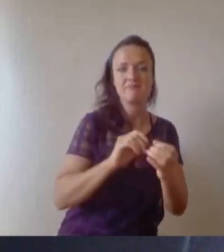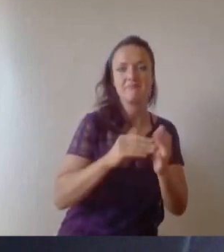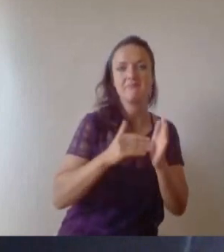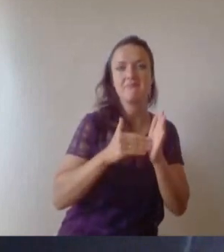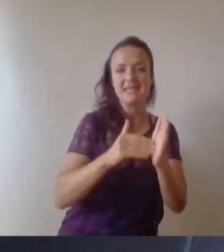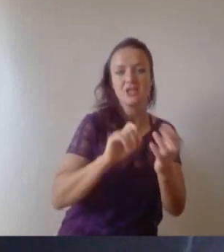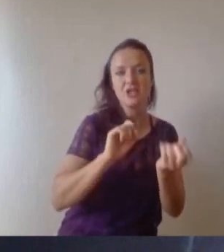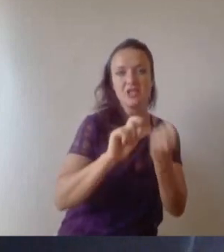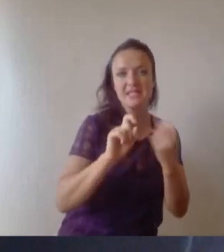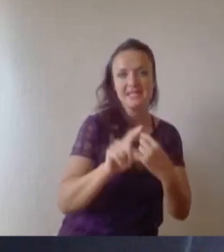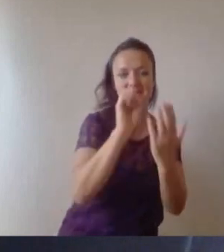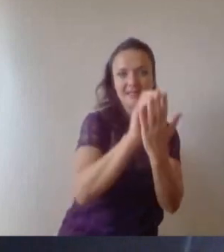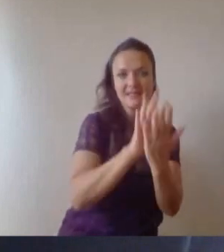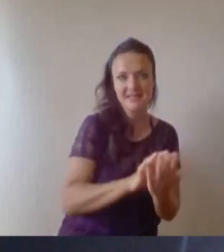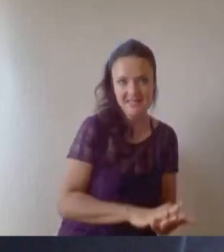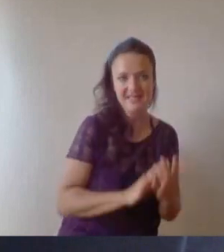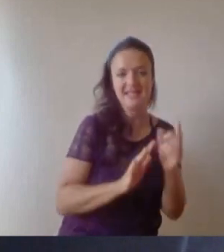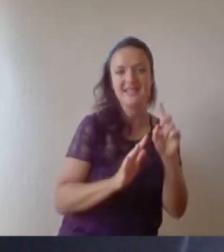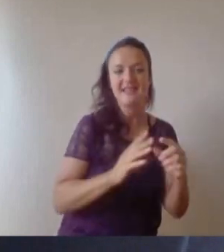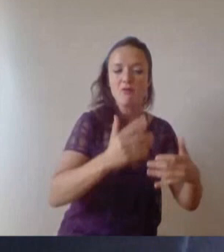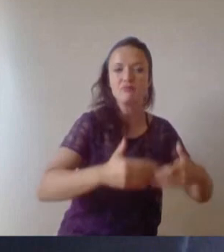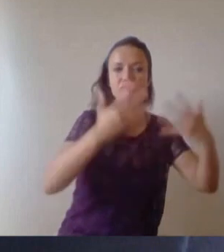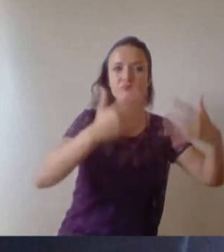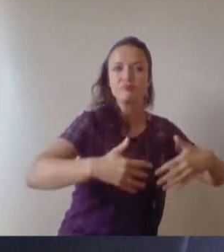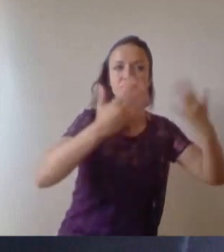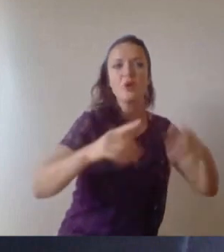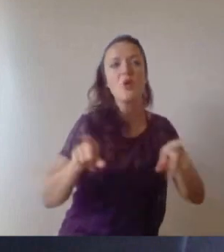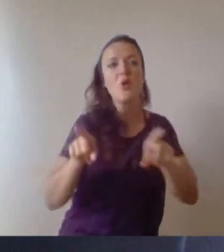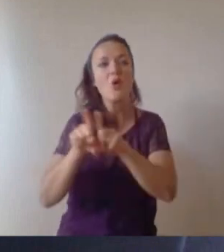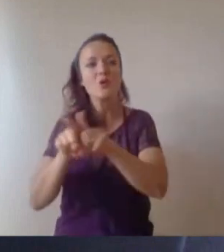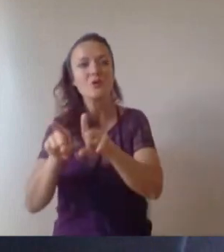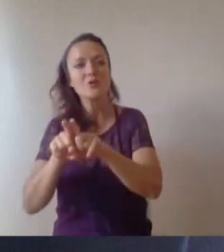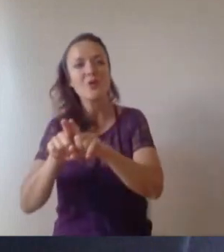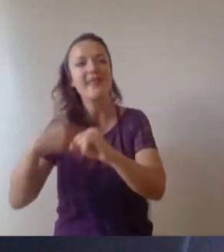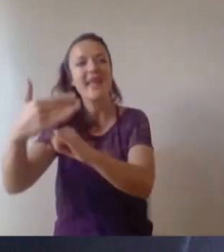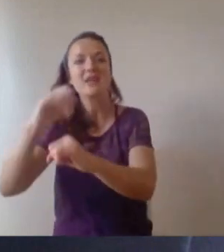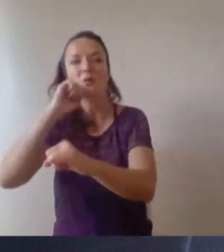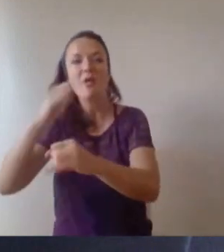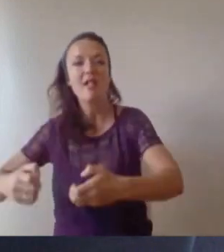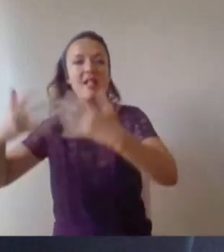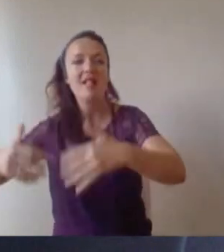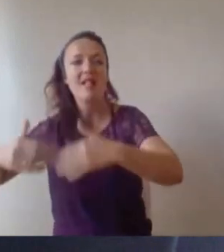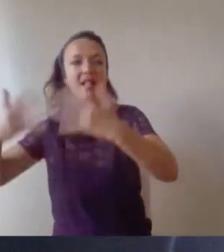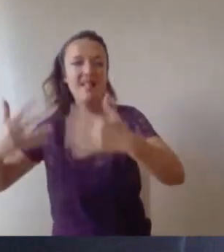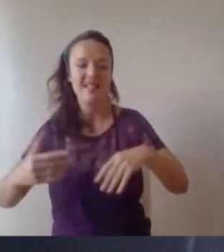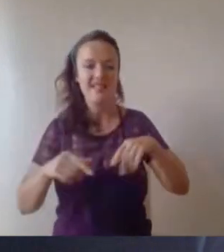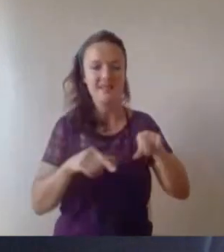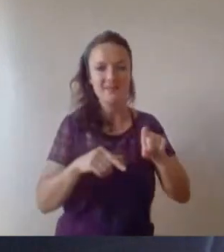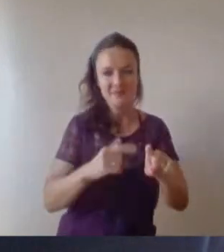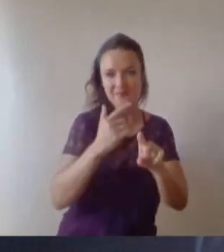event. You can continue to submit these throughout and the link will be posted in the chat shortly. You will also see that we have Q&A